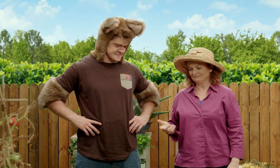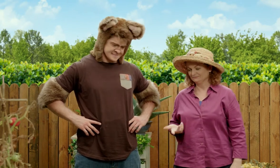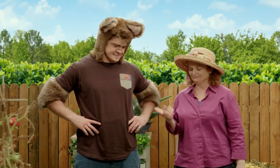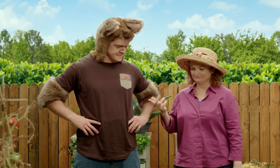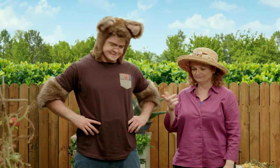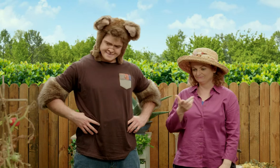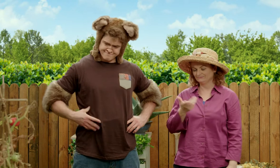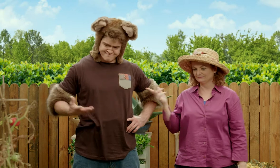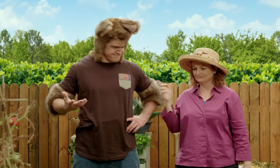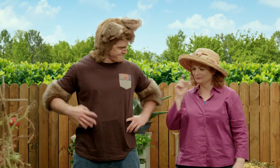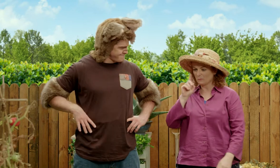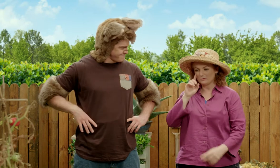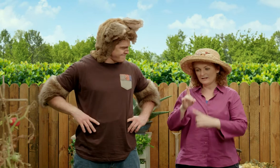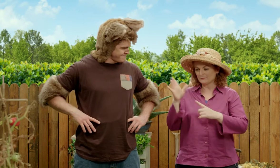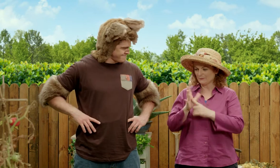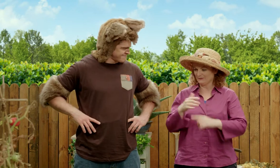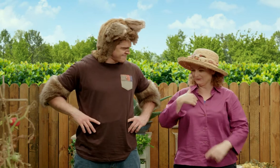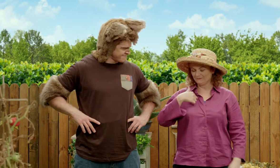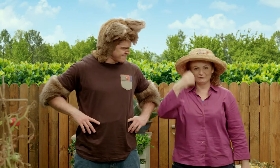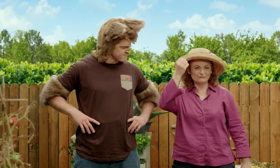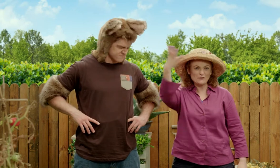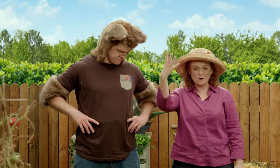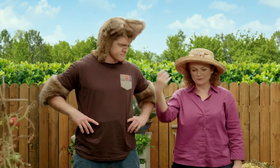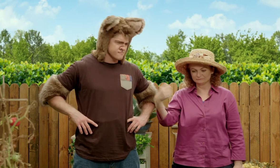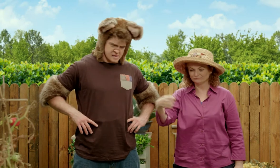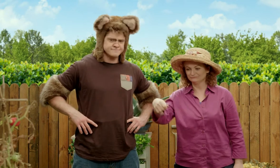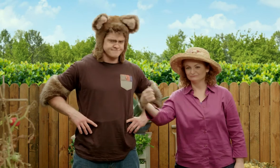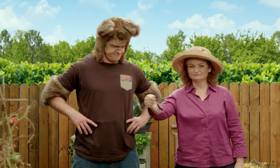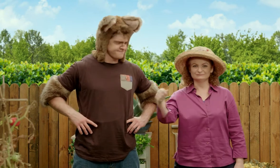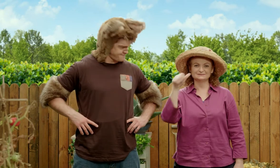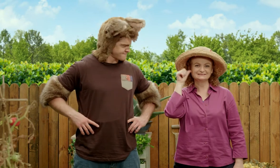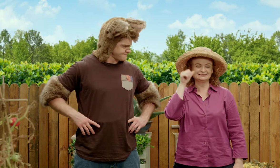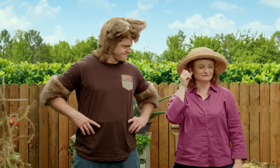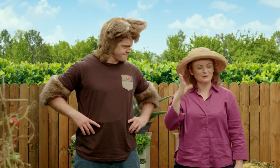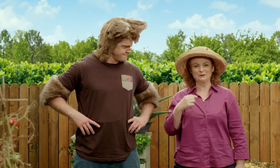Water is so important. I'd forgotten to water them yesterday.